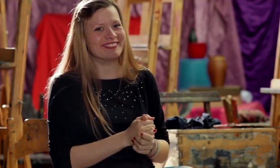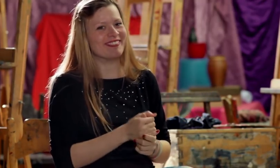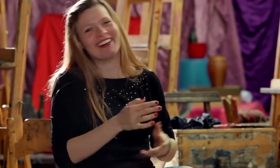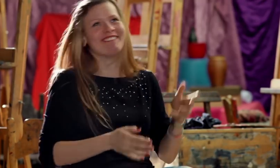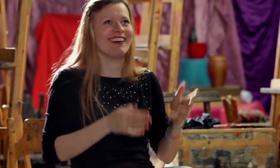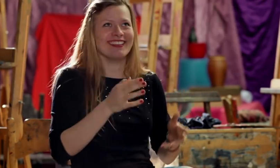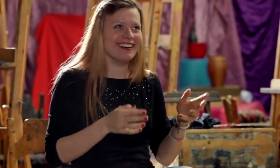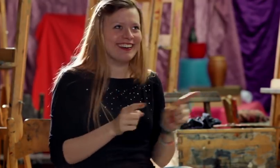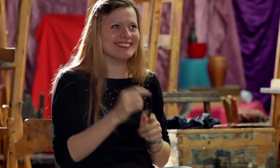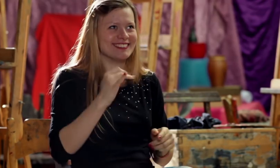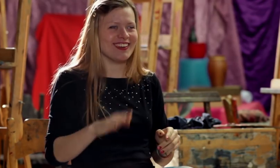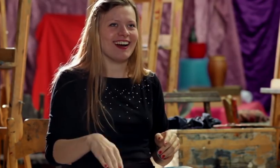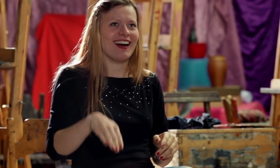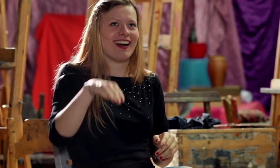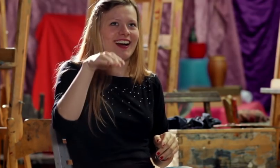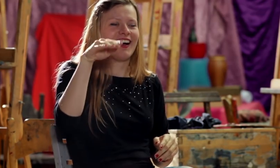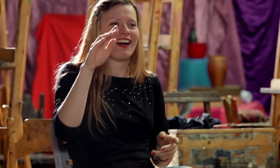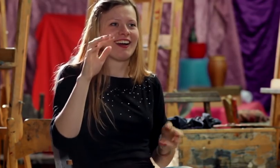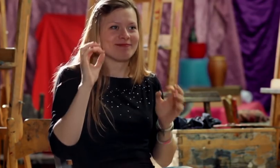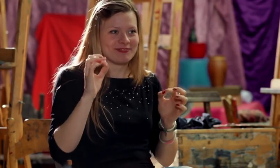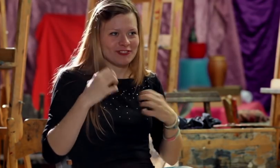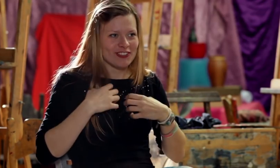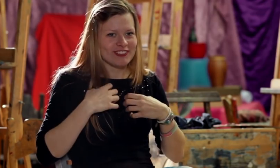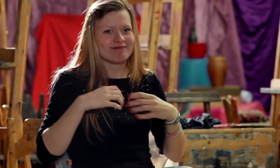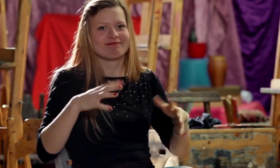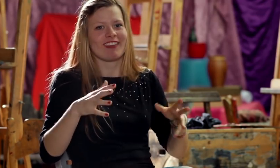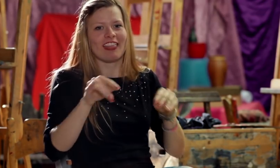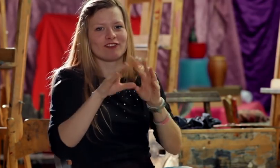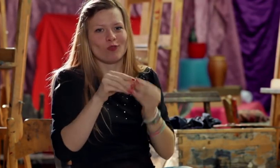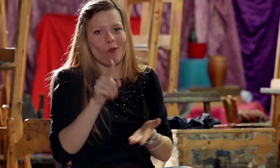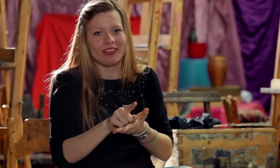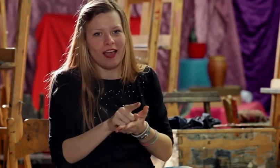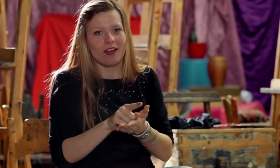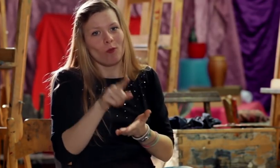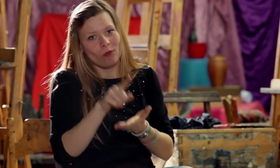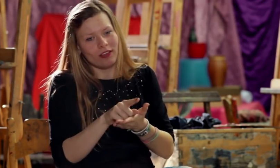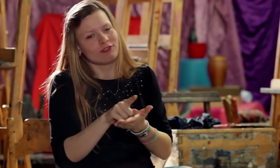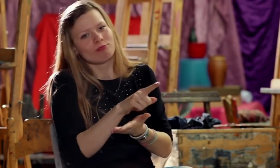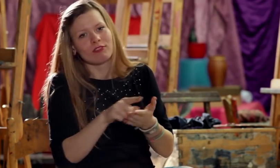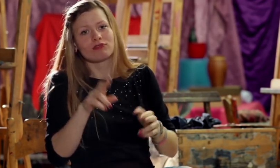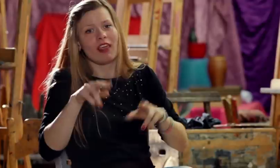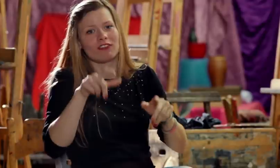A little robot grows up but will he succeed in the future that we don’t know. Not everybody does. It depends.